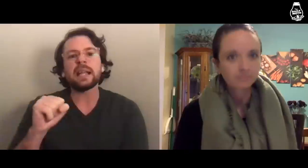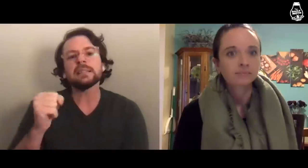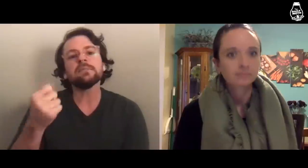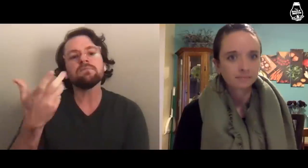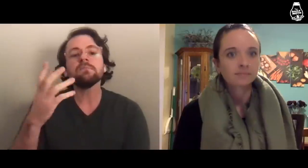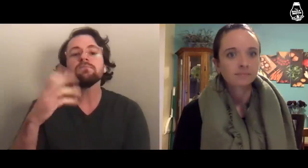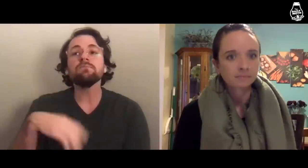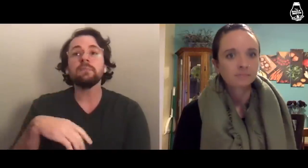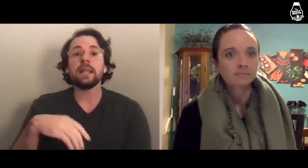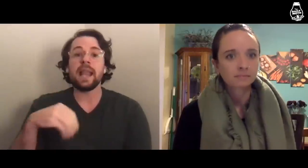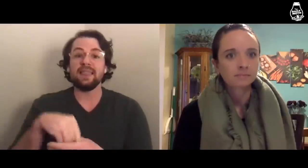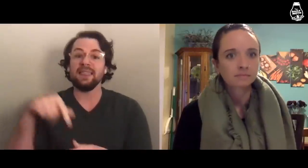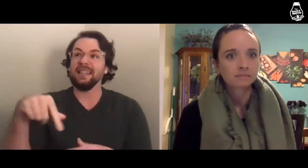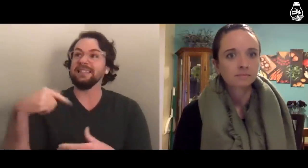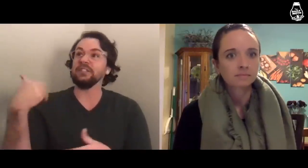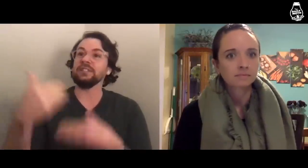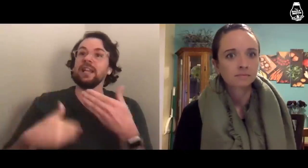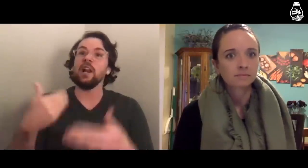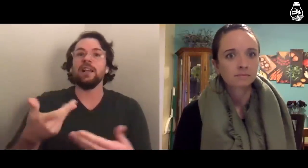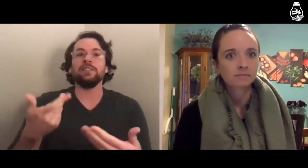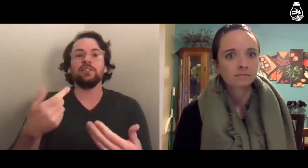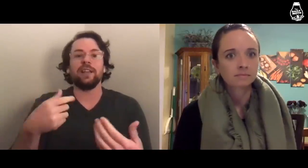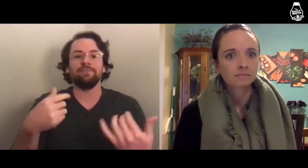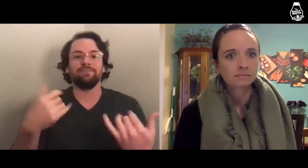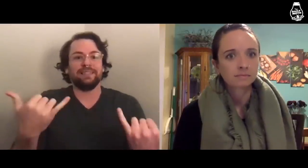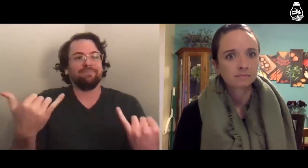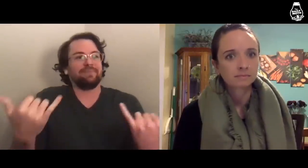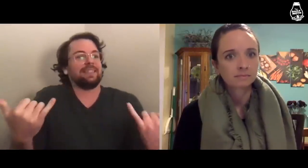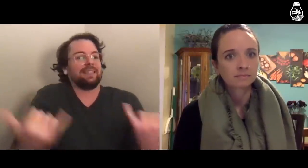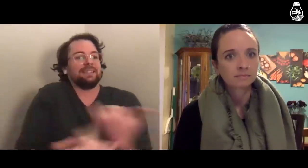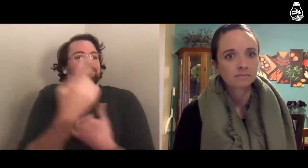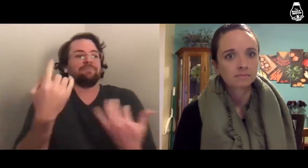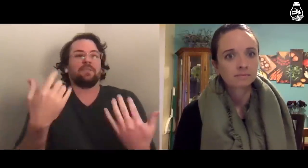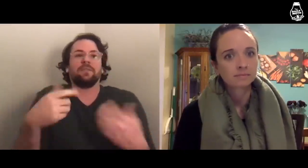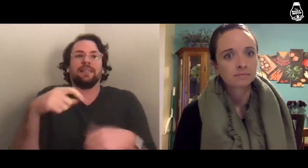In this generation and this time,